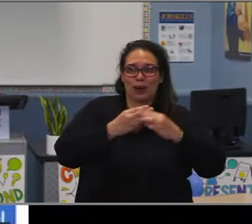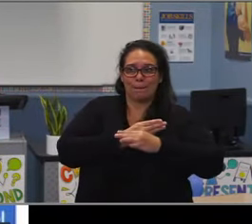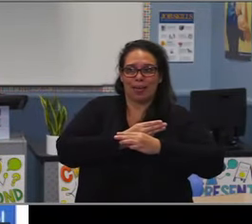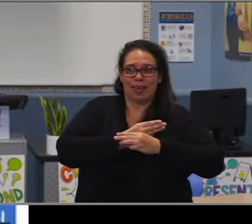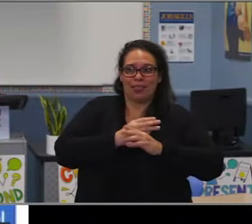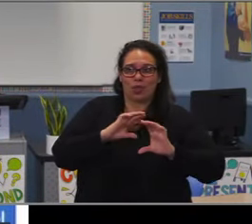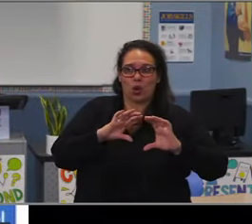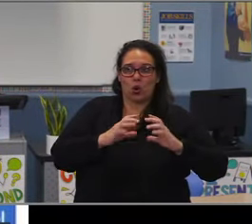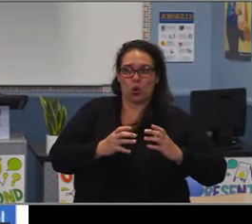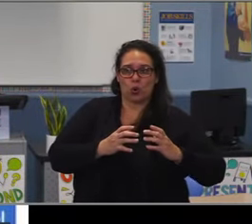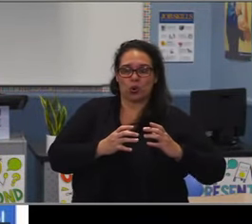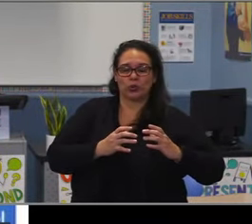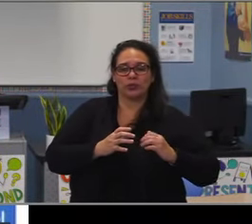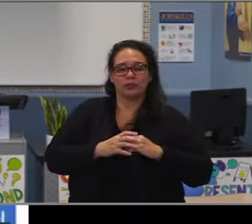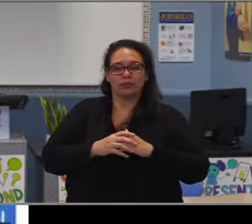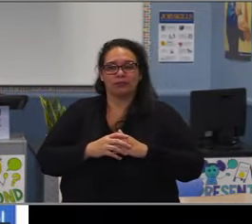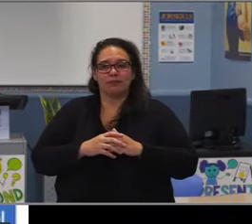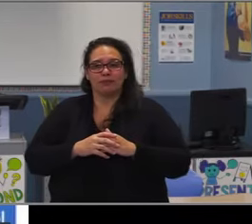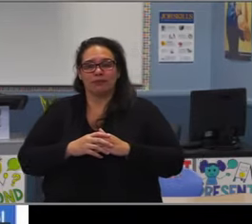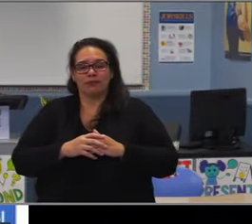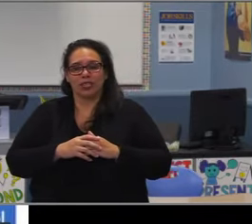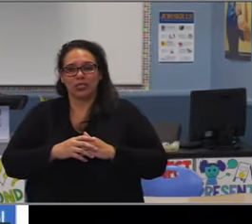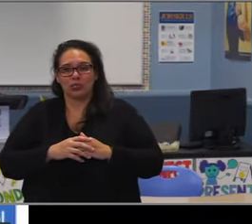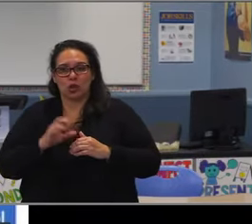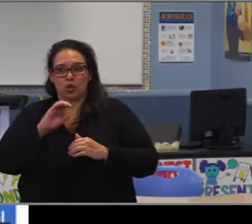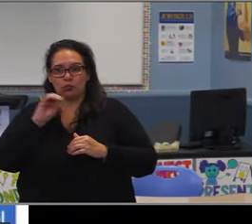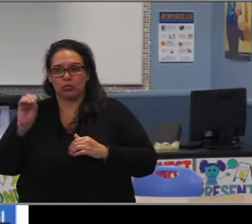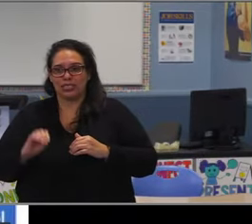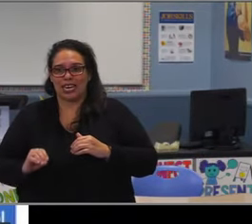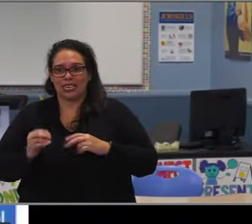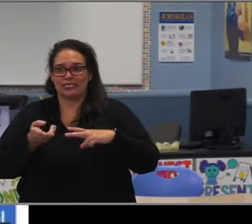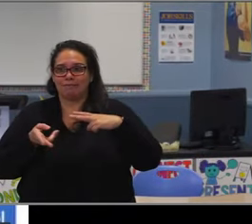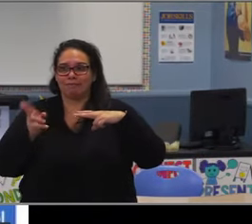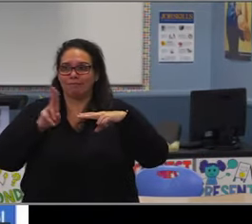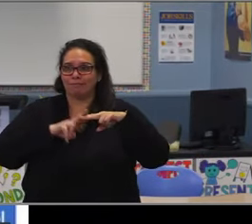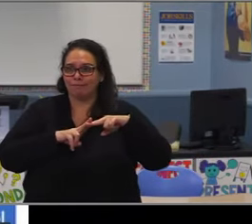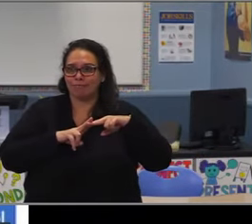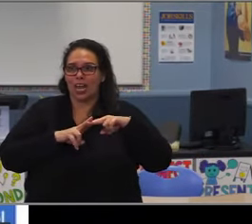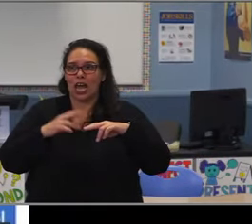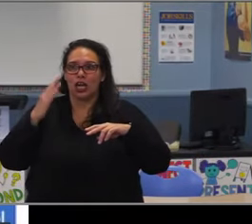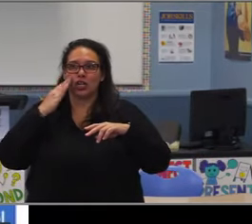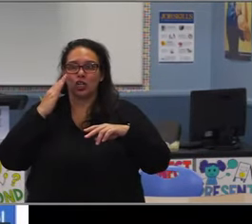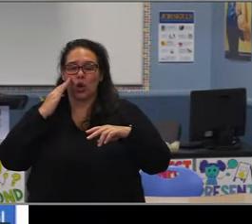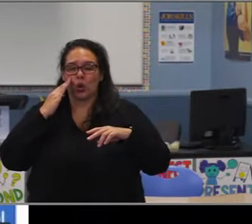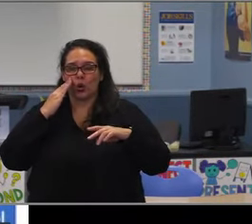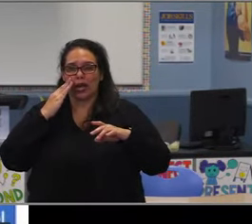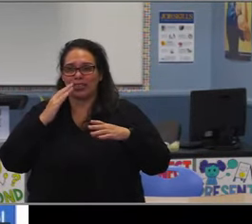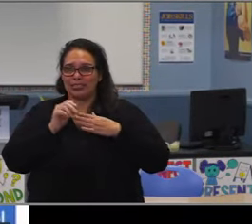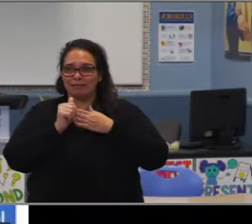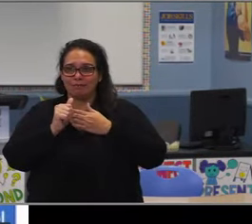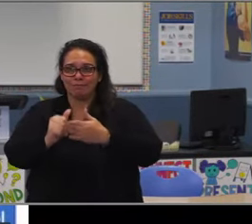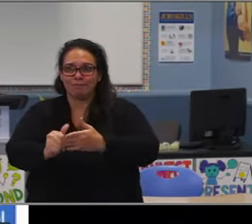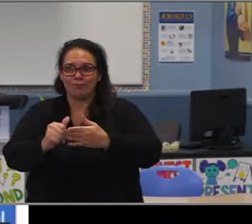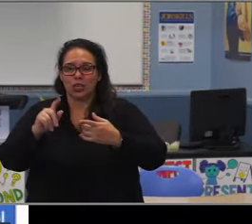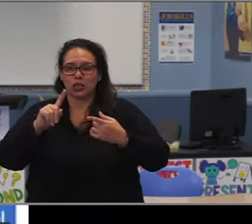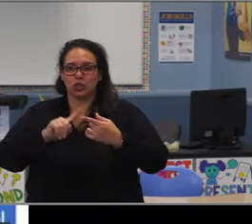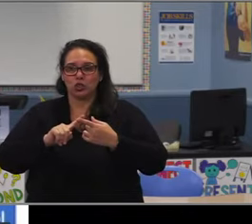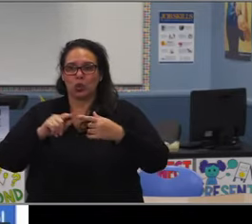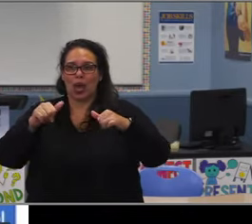but really do some outreach efforts to really monitor and track the progress of their most at-risk students